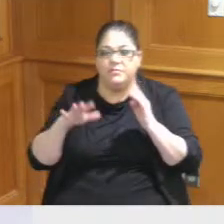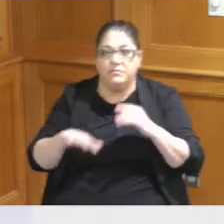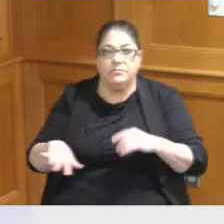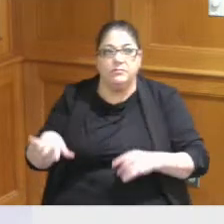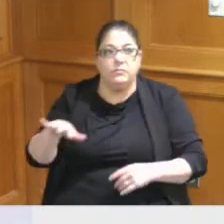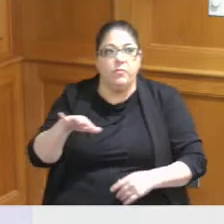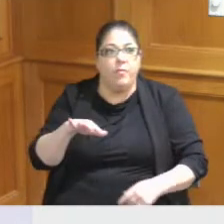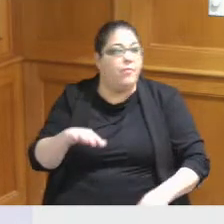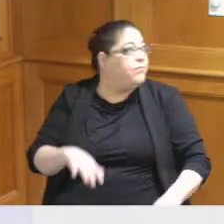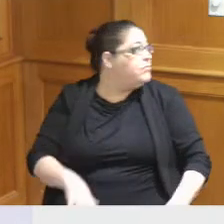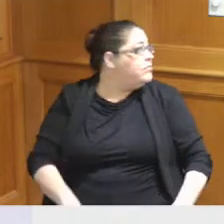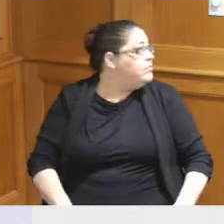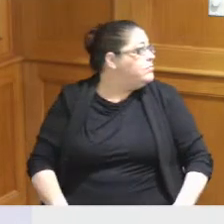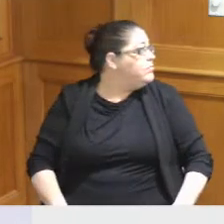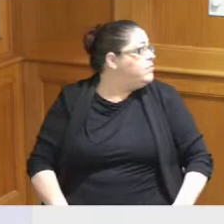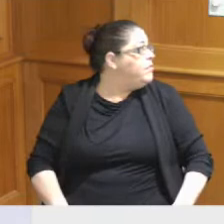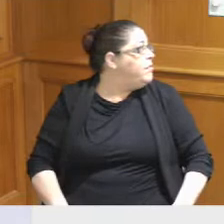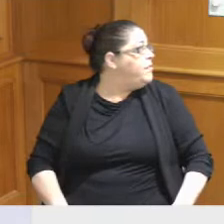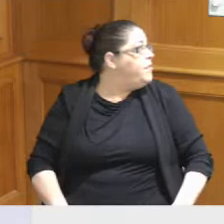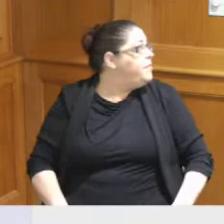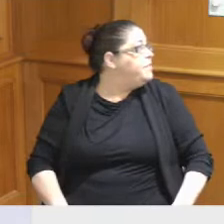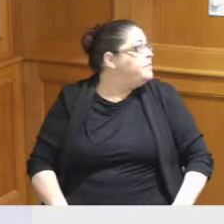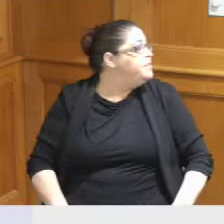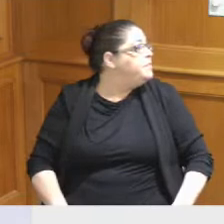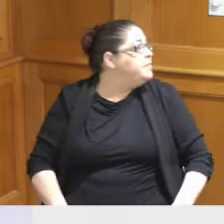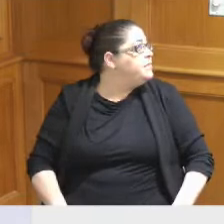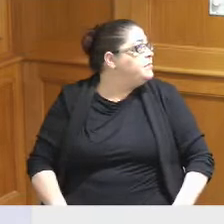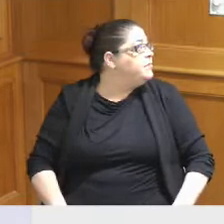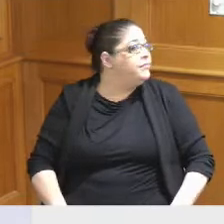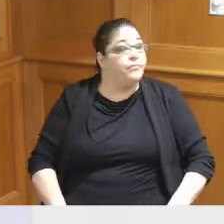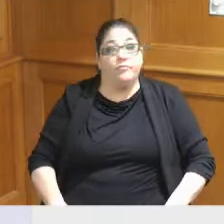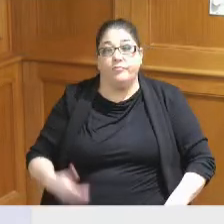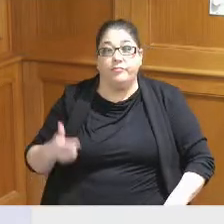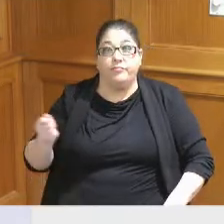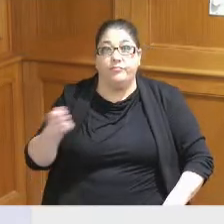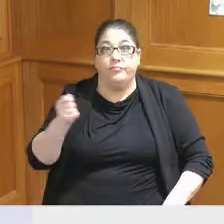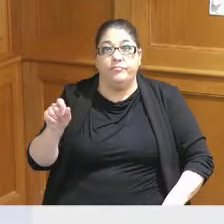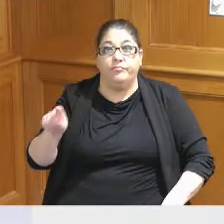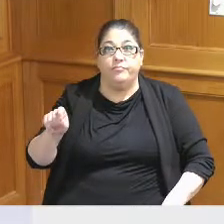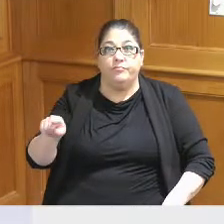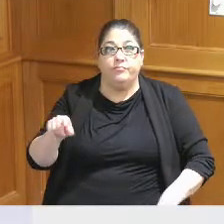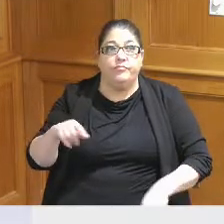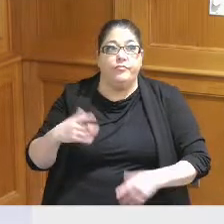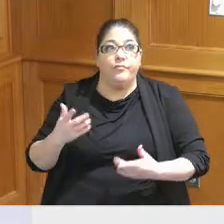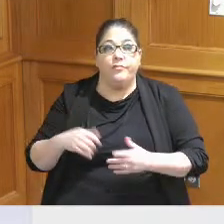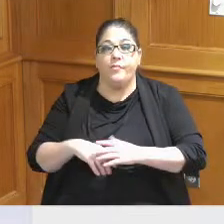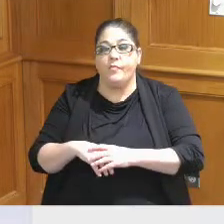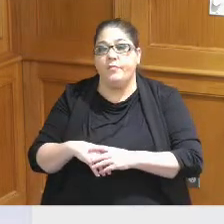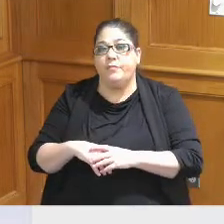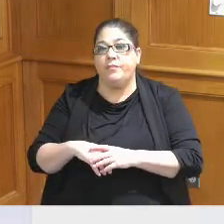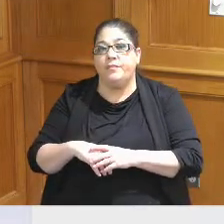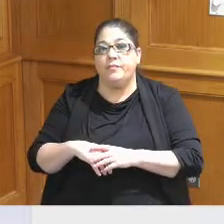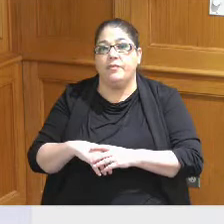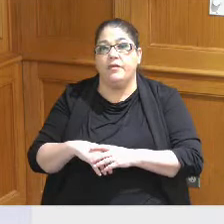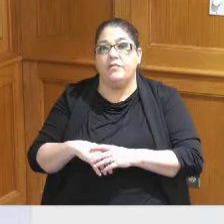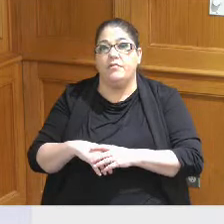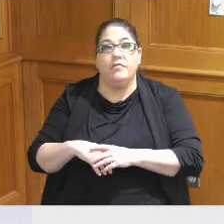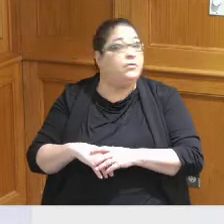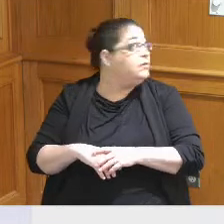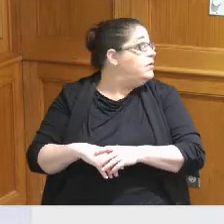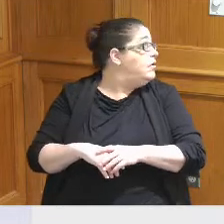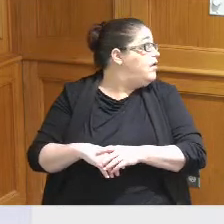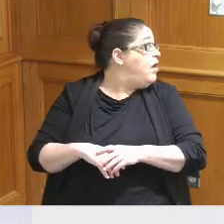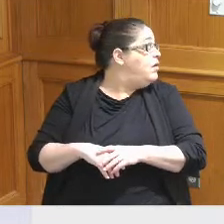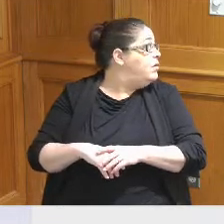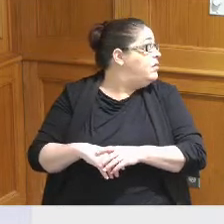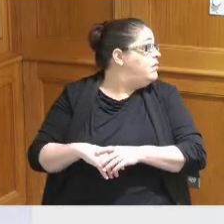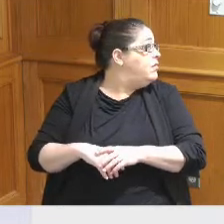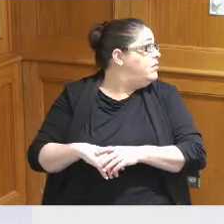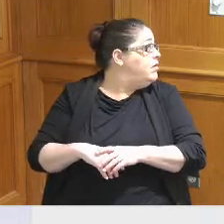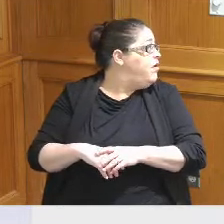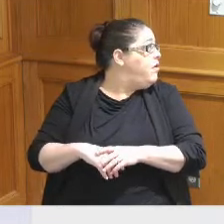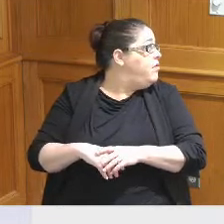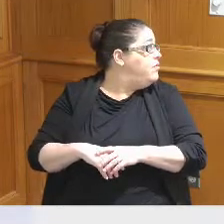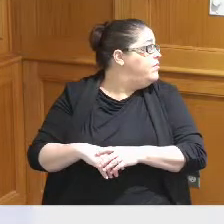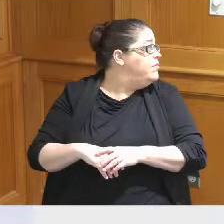on here maybe not anyway those those um it's not but those openings go right into the